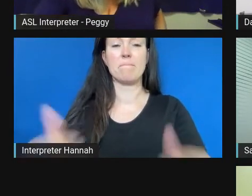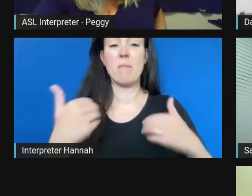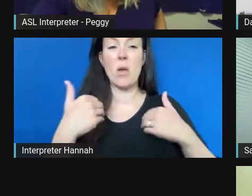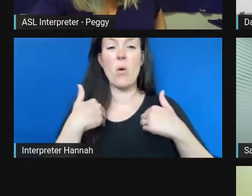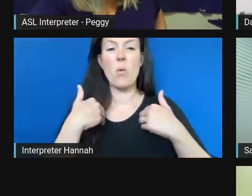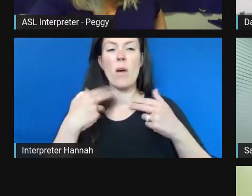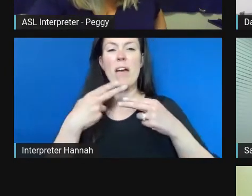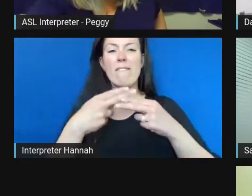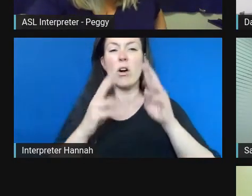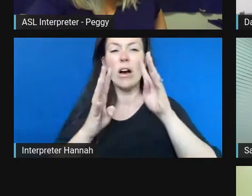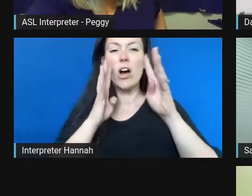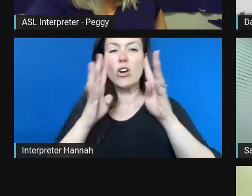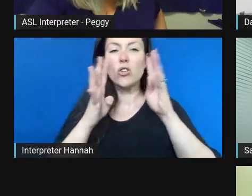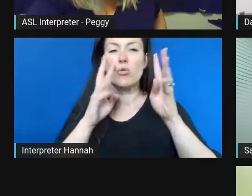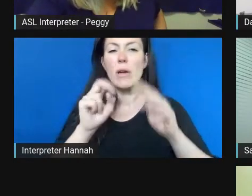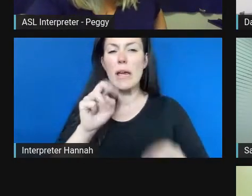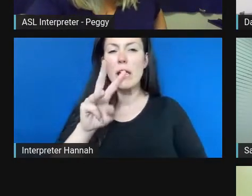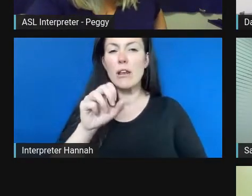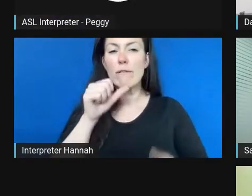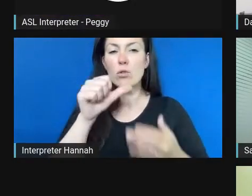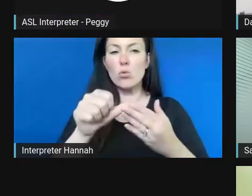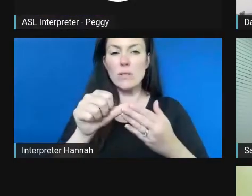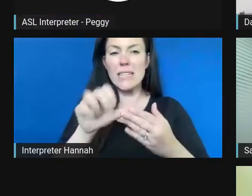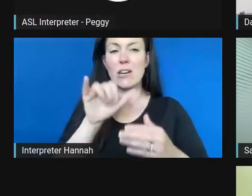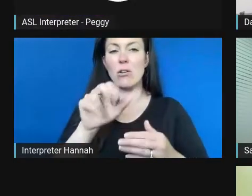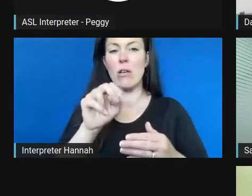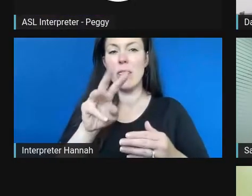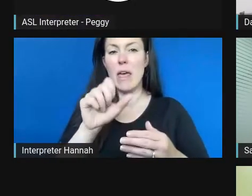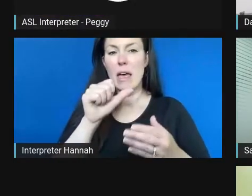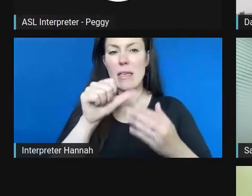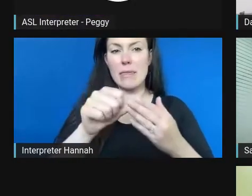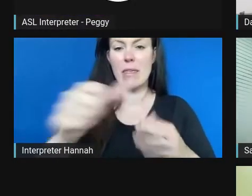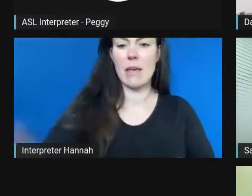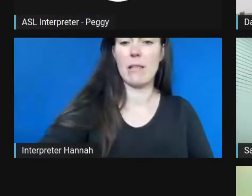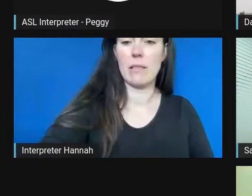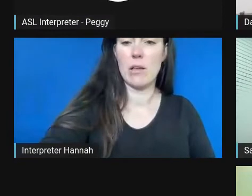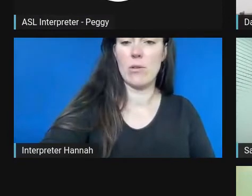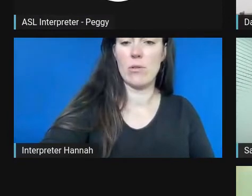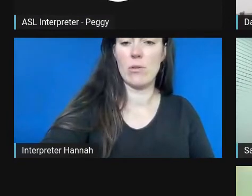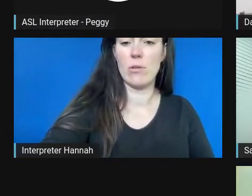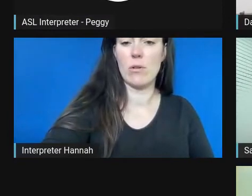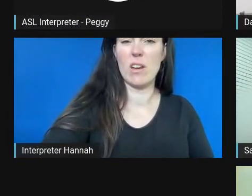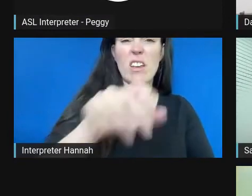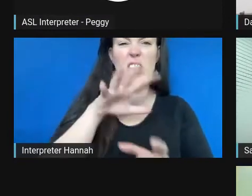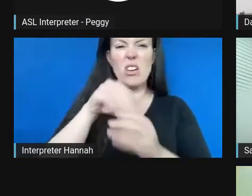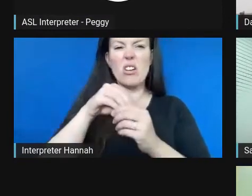And in that we highlight a lot of other state and federal grants that can support this type of work.